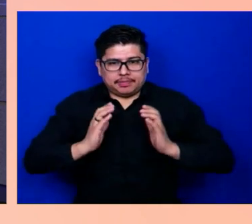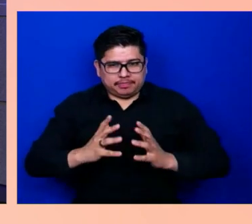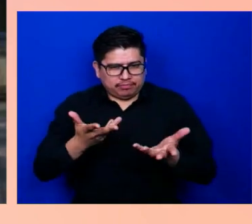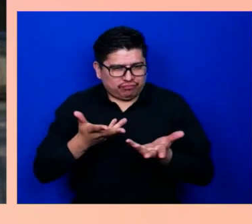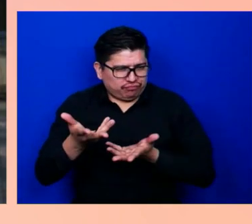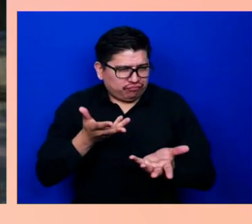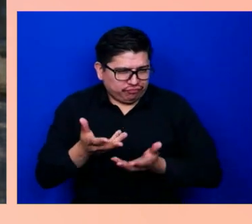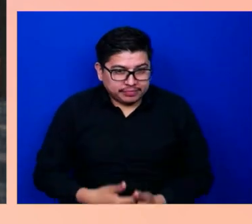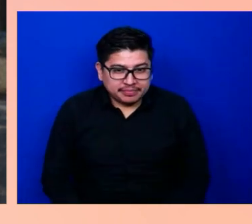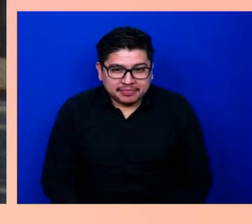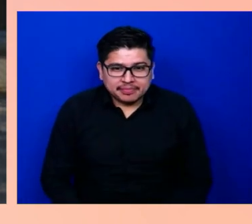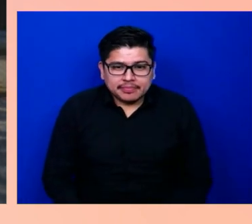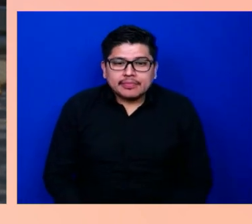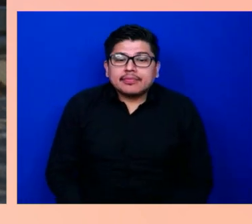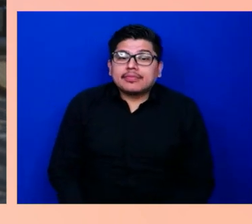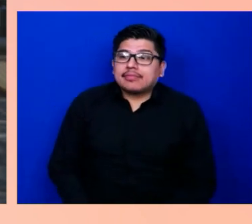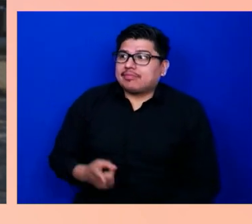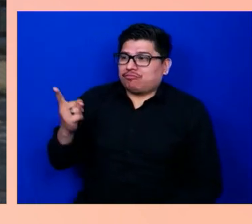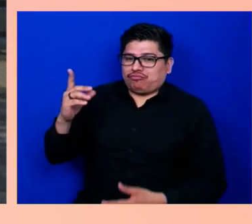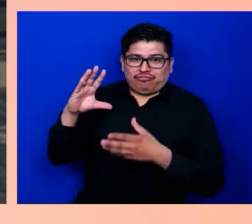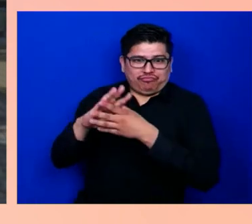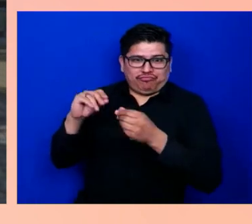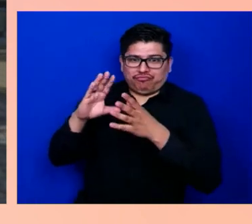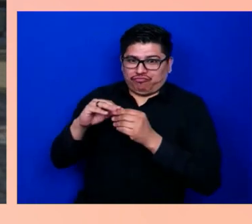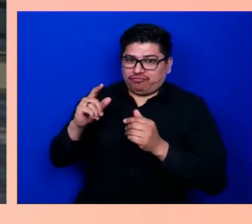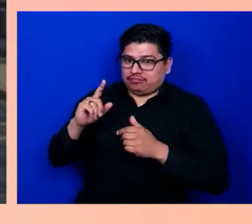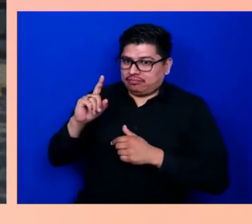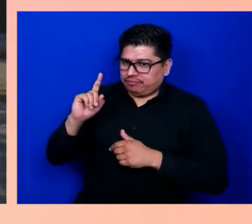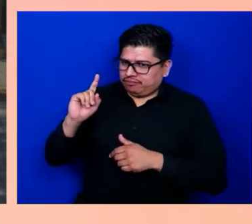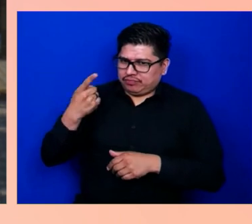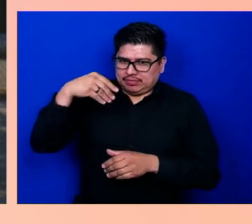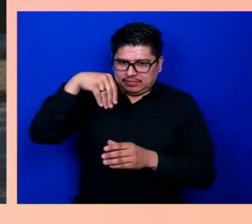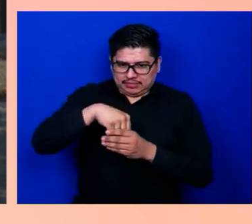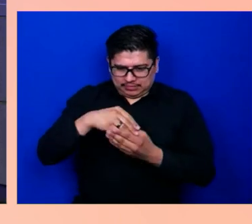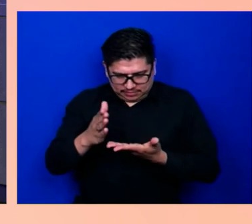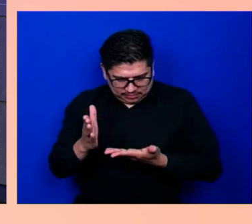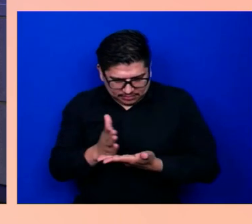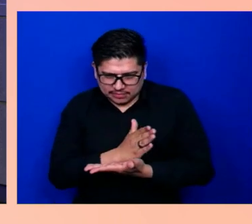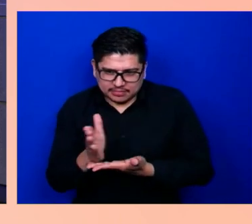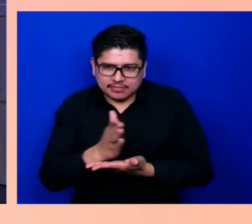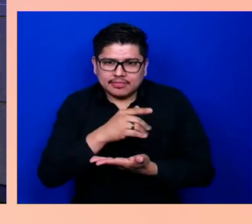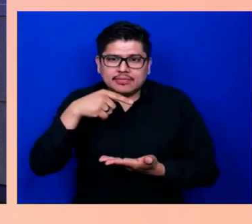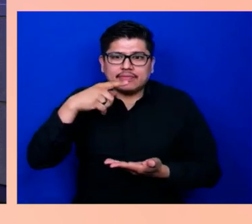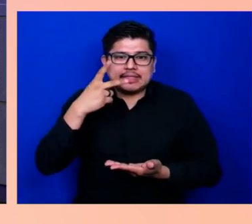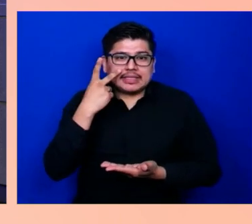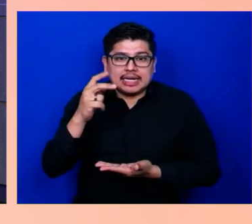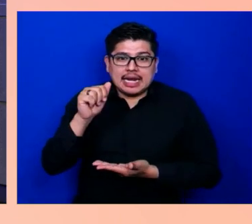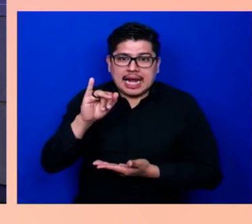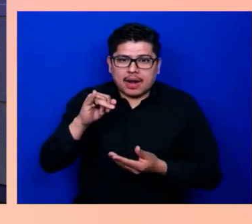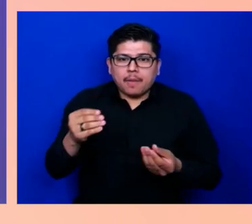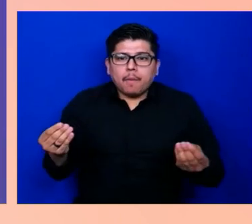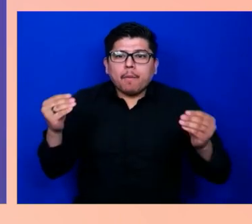indoor navigation on Seeing AI. I know there's more. I know you've got more than one thing in your bucket ready to go.